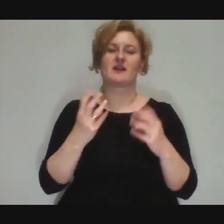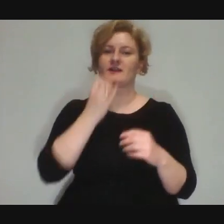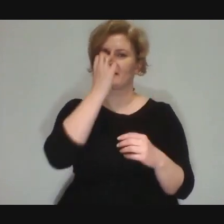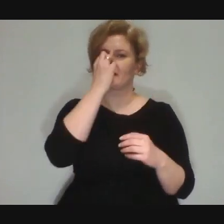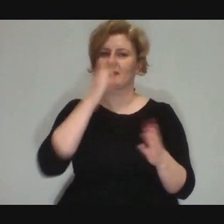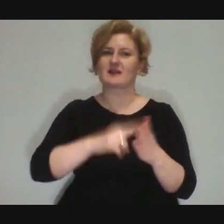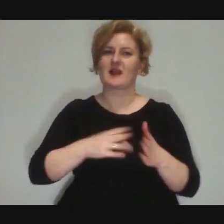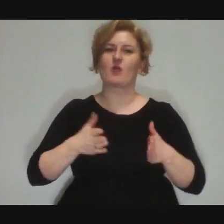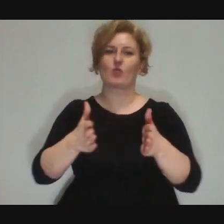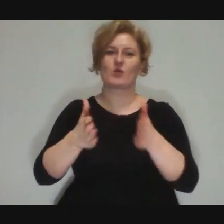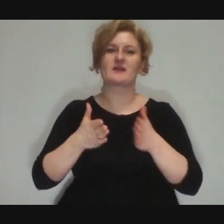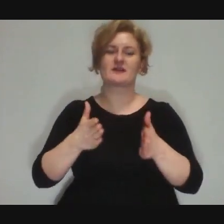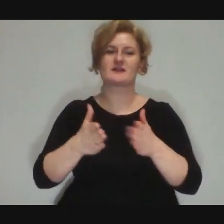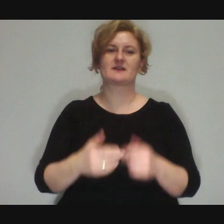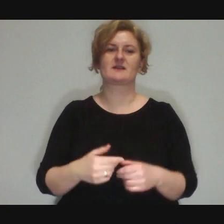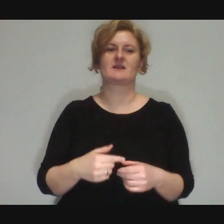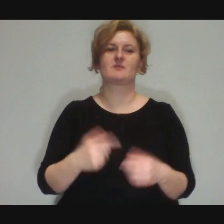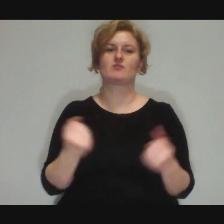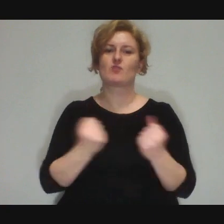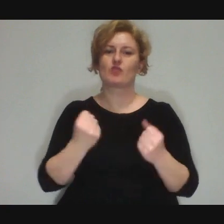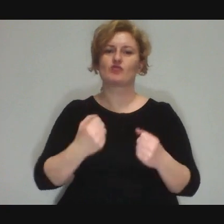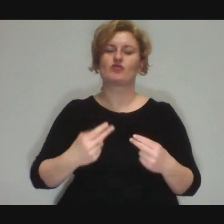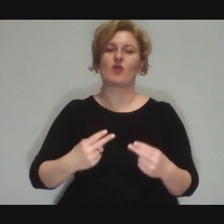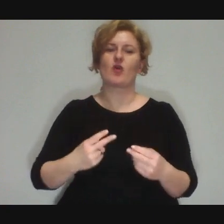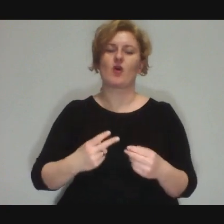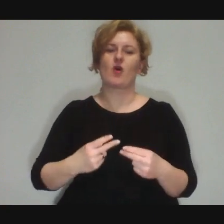these circus shows, they make this culture very much accessible